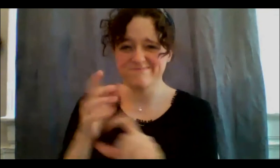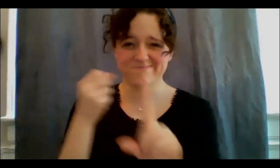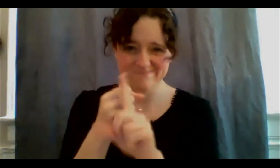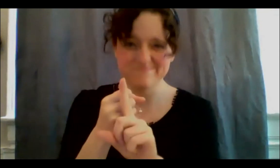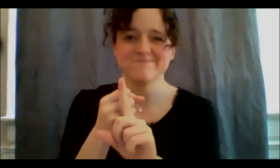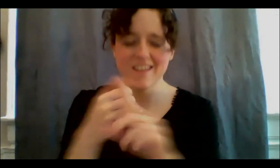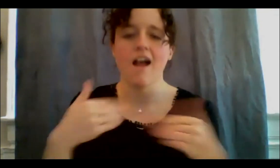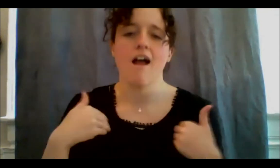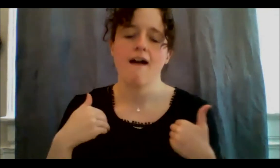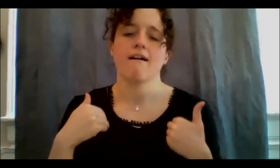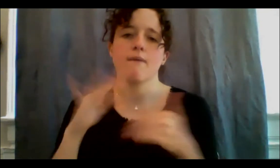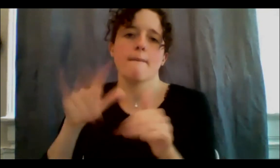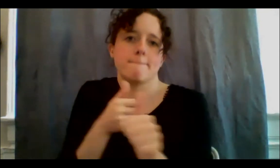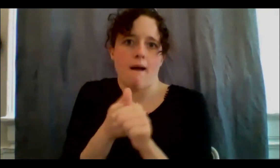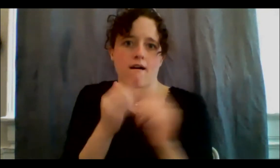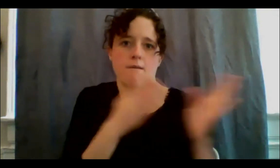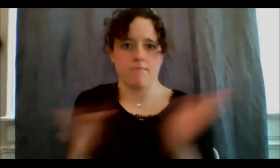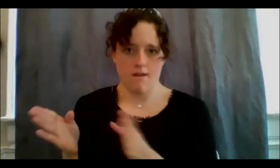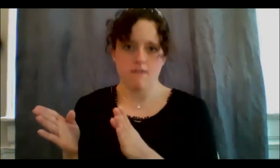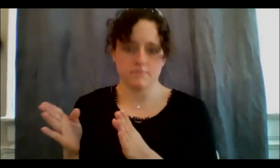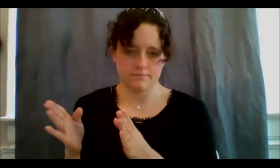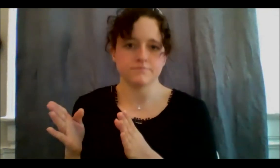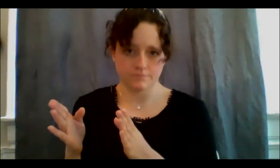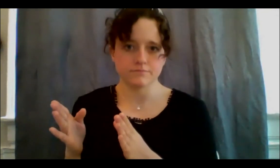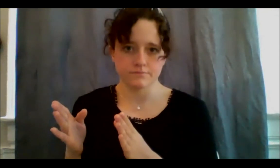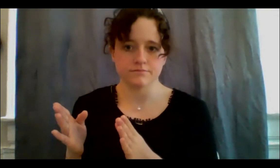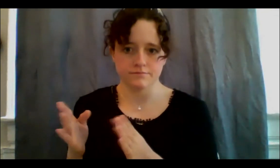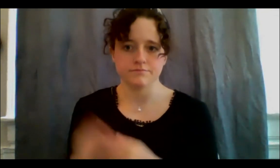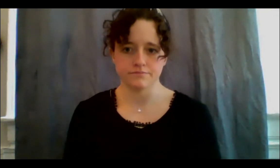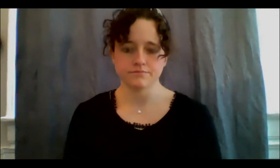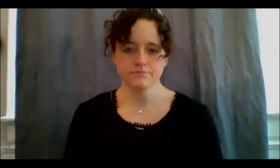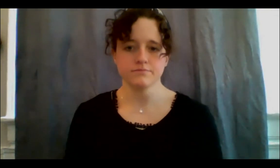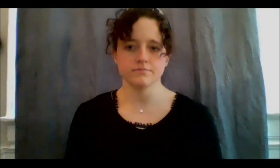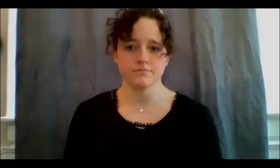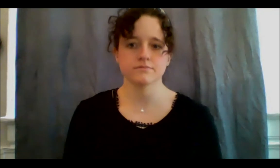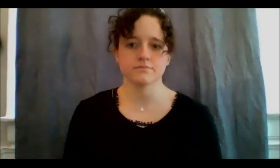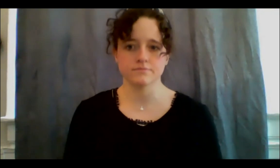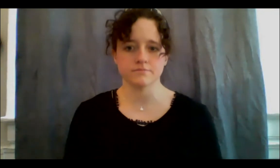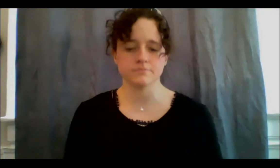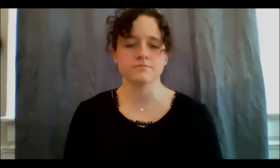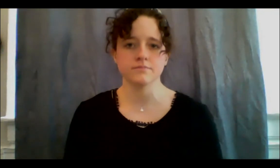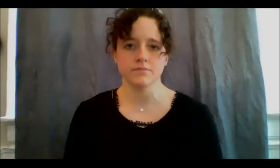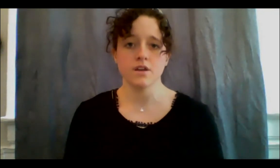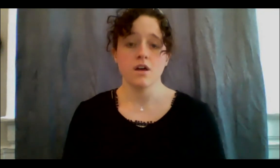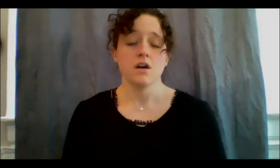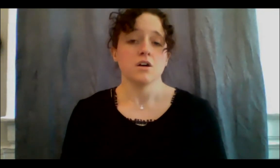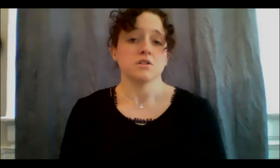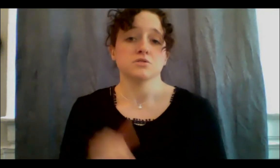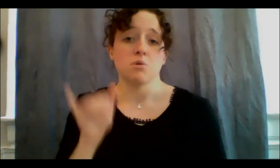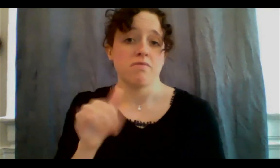GoFundMe and look at our contingency plan at NishDish, and if there's any way you can help, even just spreading the word, sharing the link, we'd love for